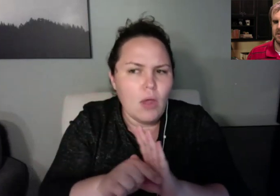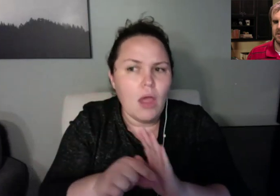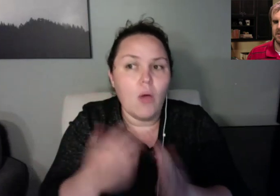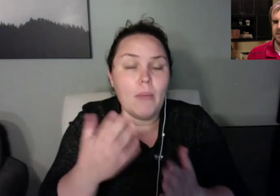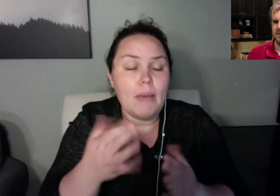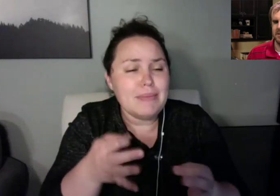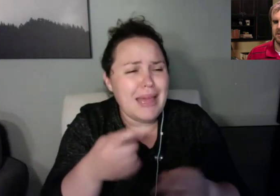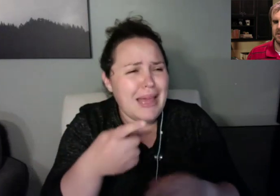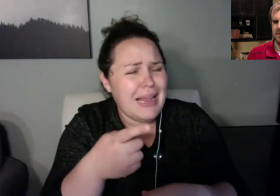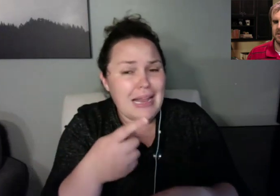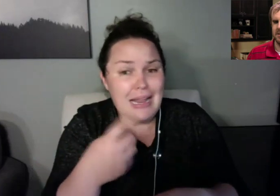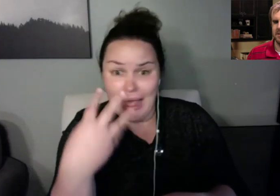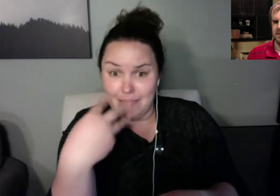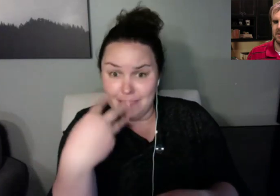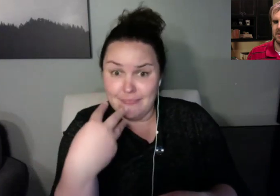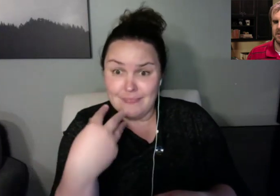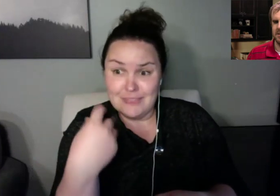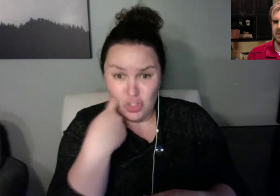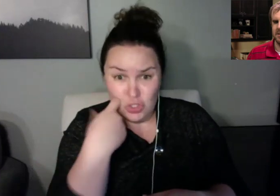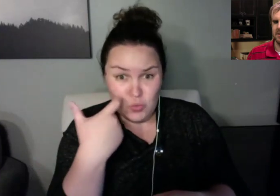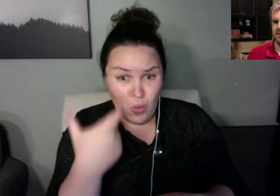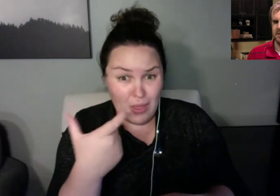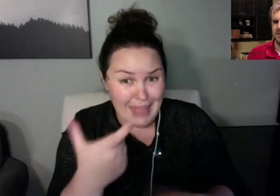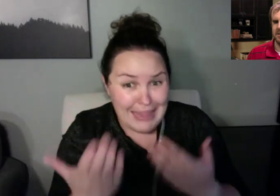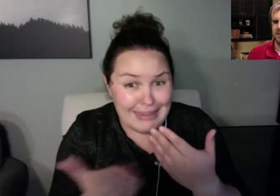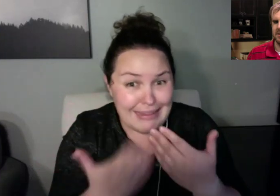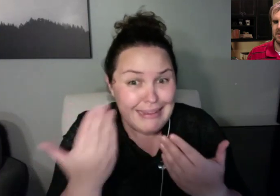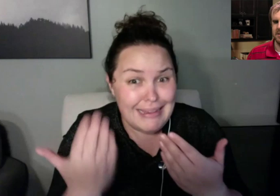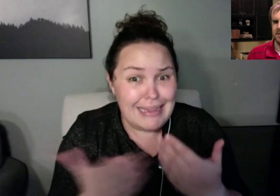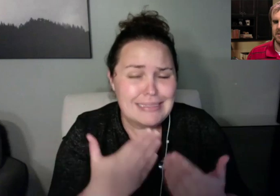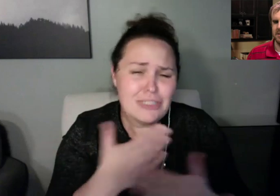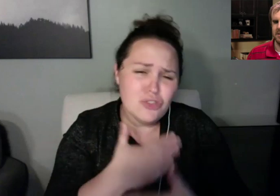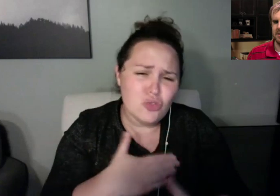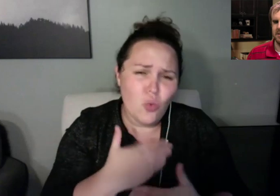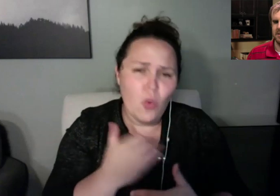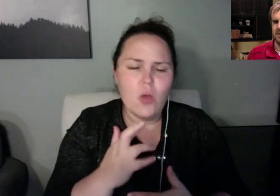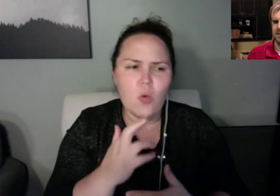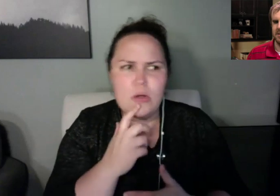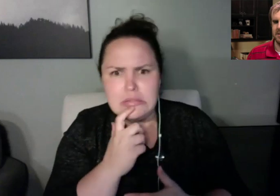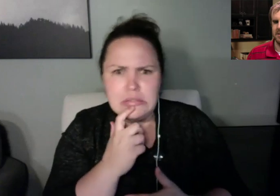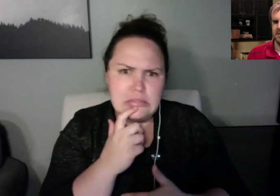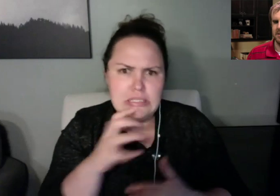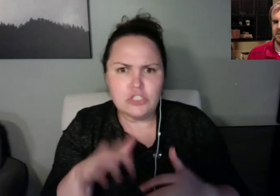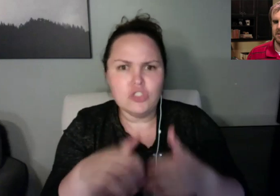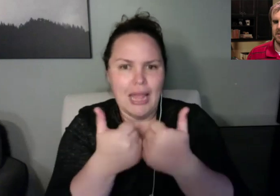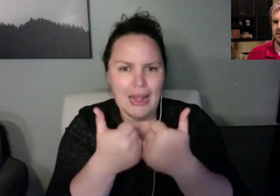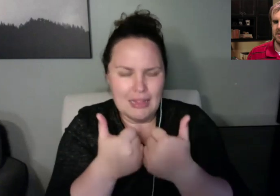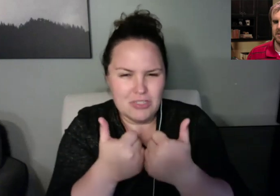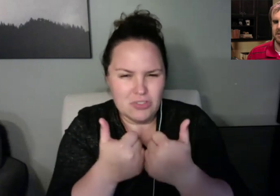Jen: None that I see right now, but Teresa did comment, love it, Tyler, and the story